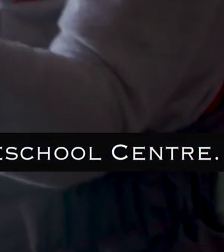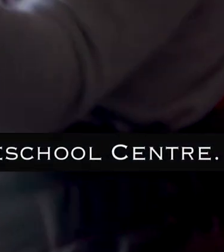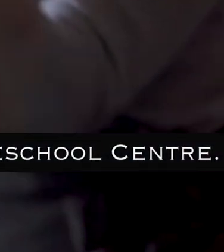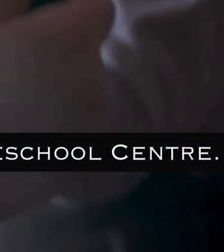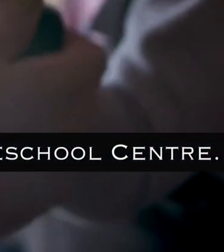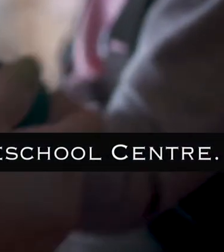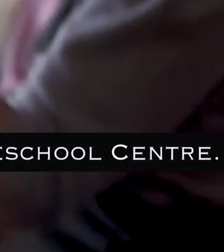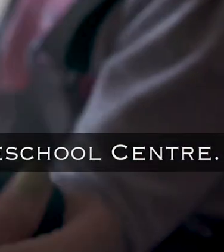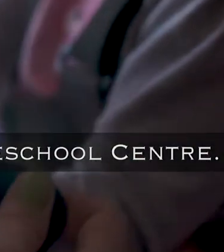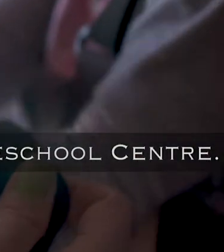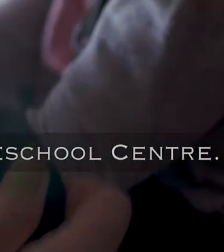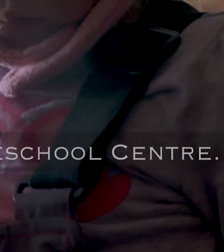Care Giver: Push, push, push! Good girl!